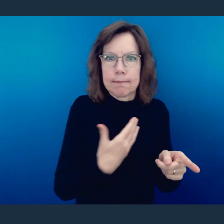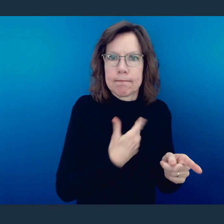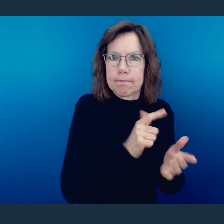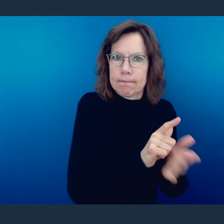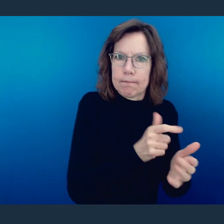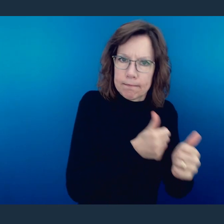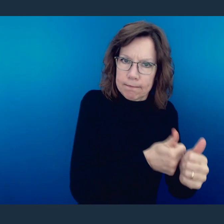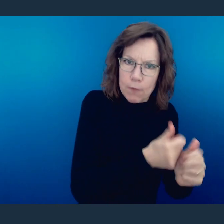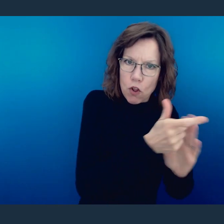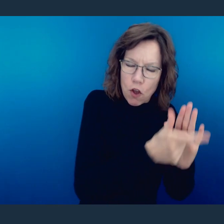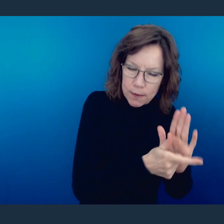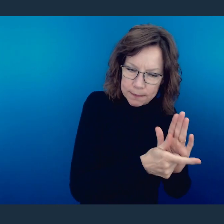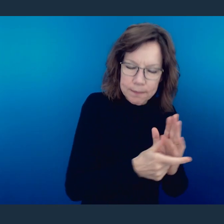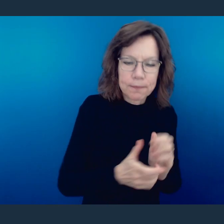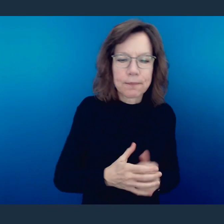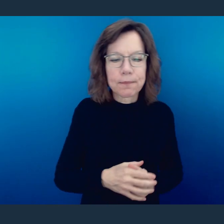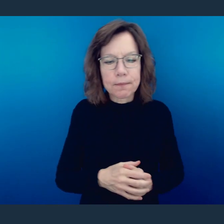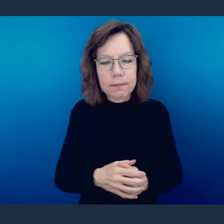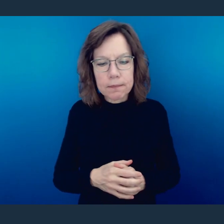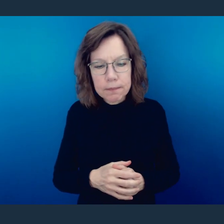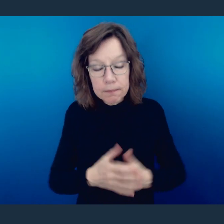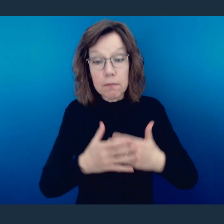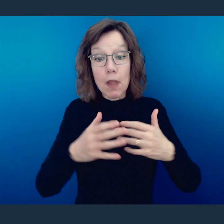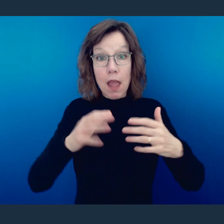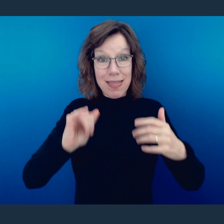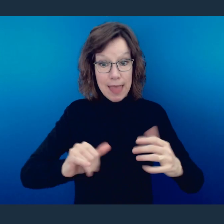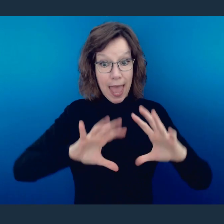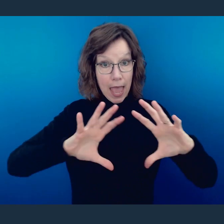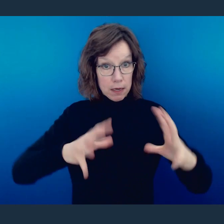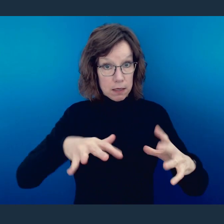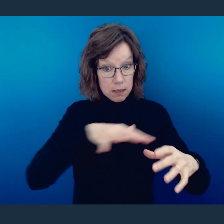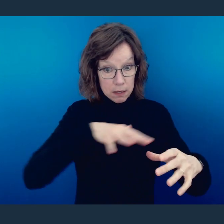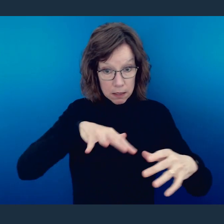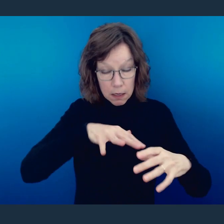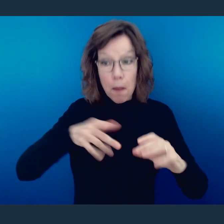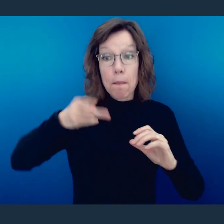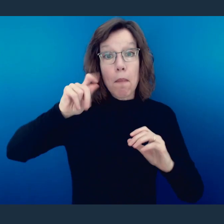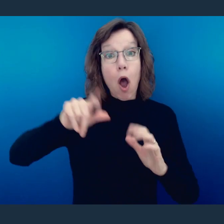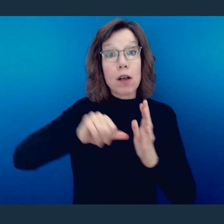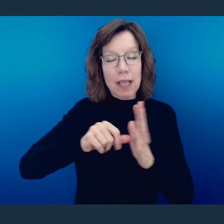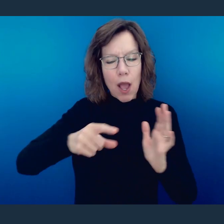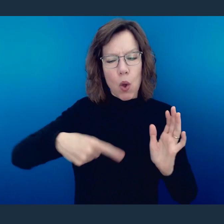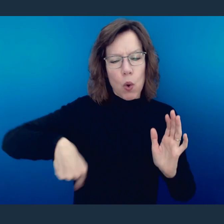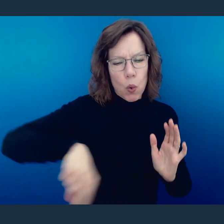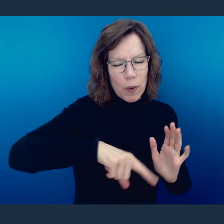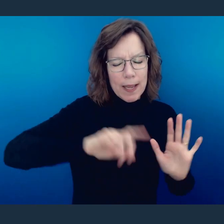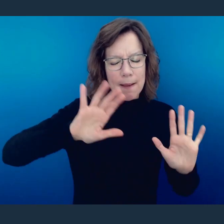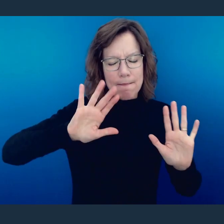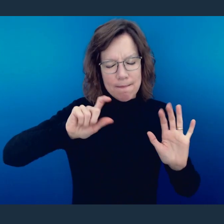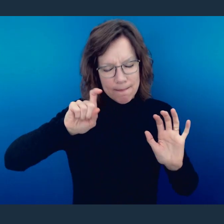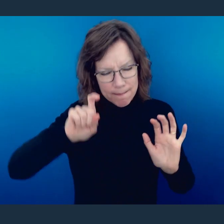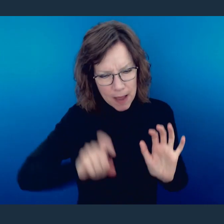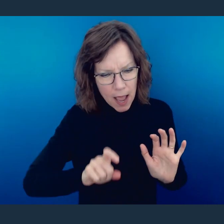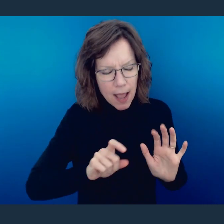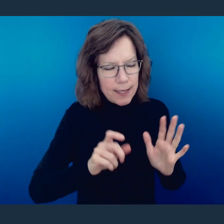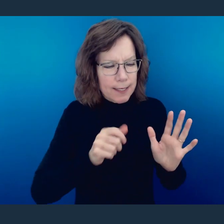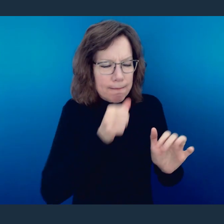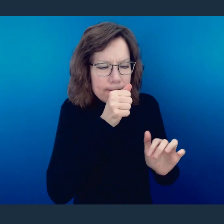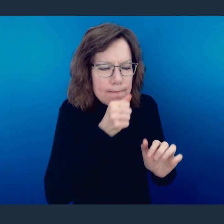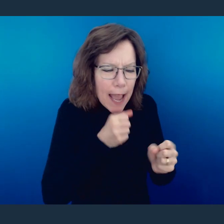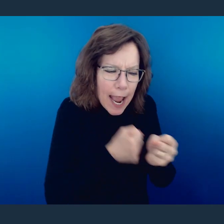But when he does it, he talks about us having this obligation to bear with the failings